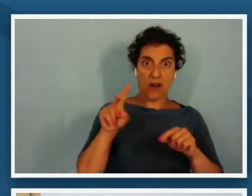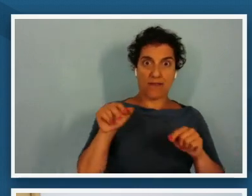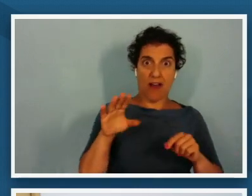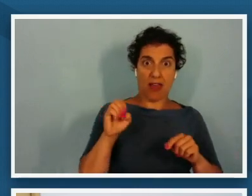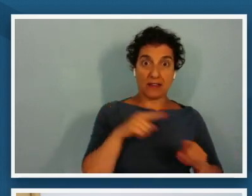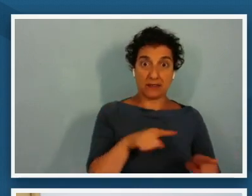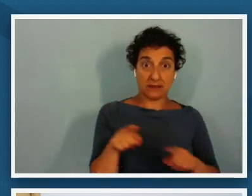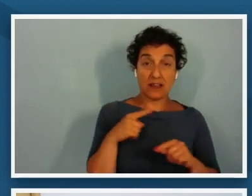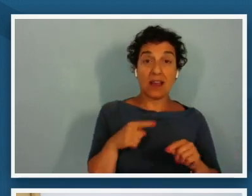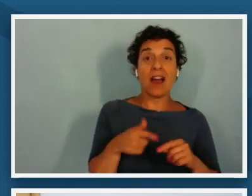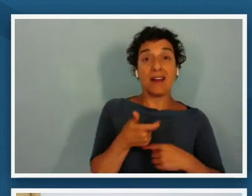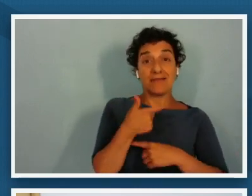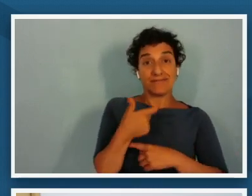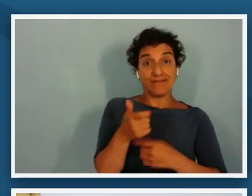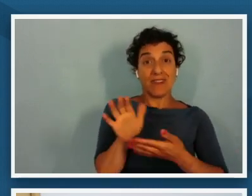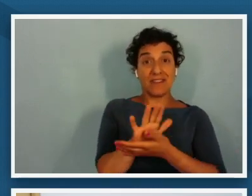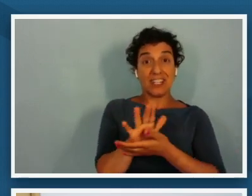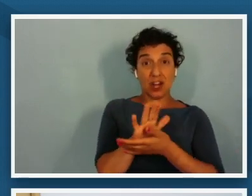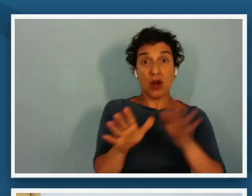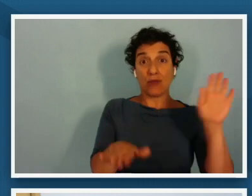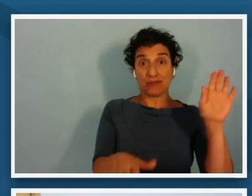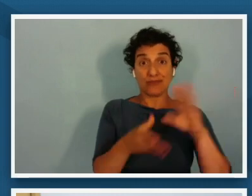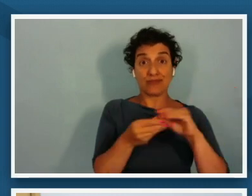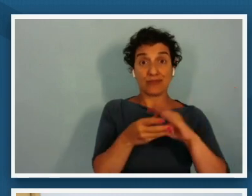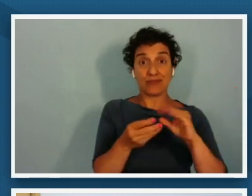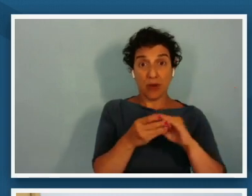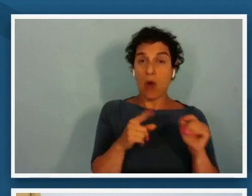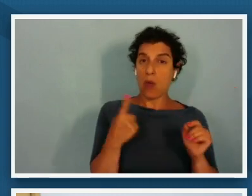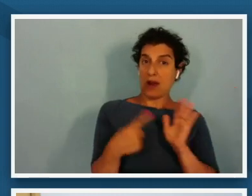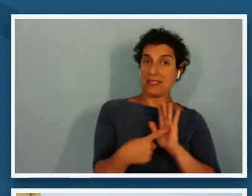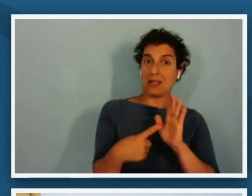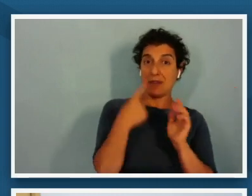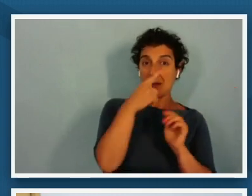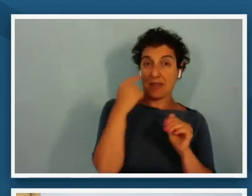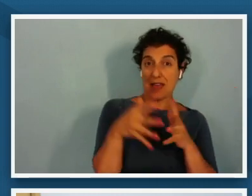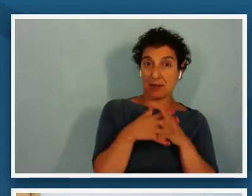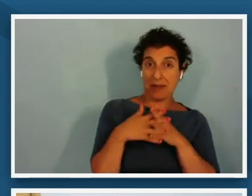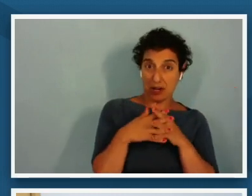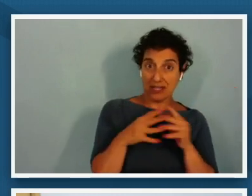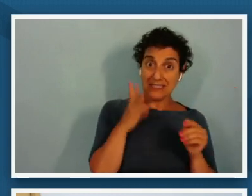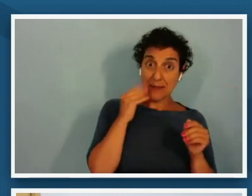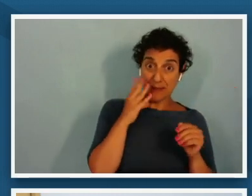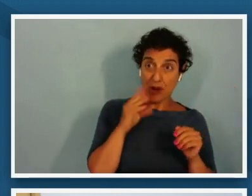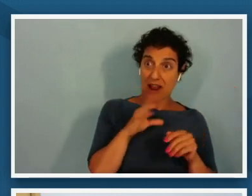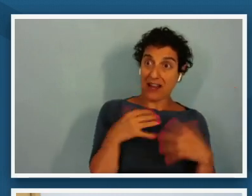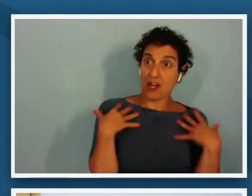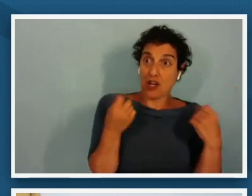watch is just one example of what black americans experienced and had the